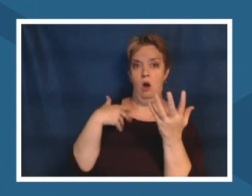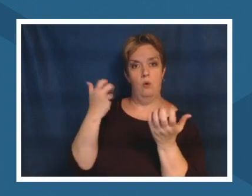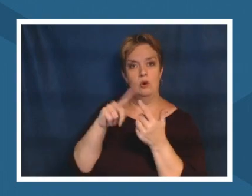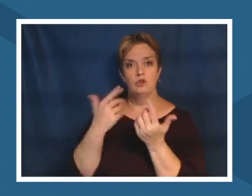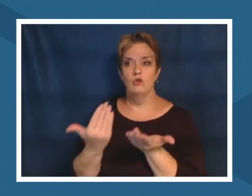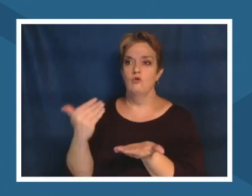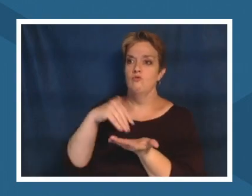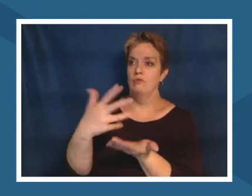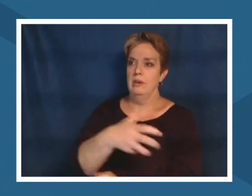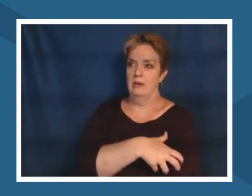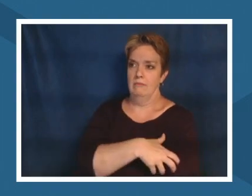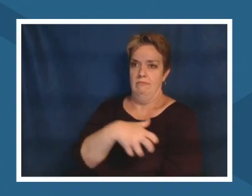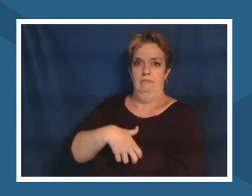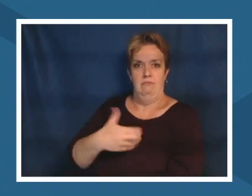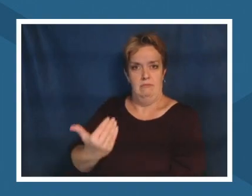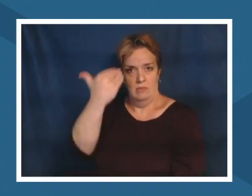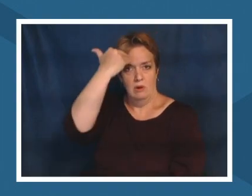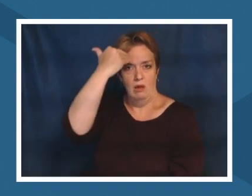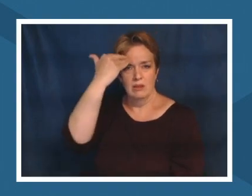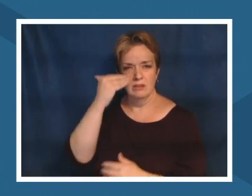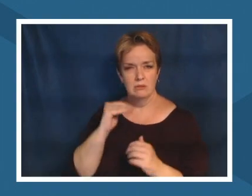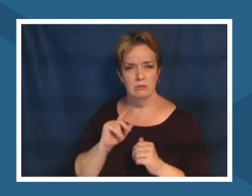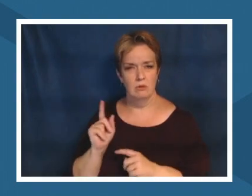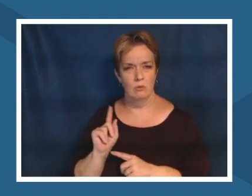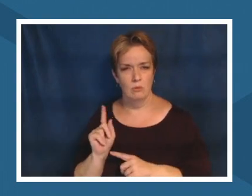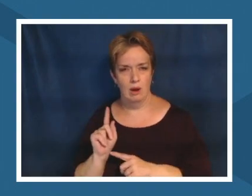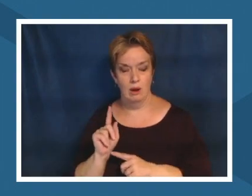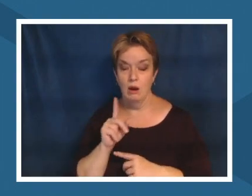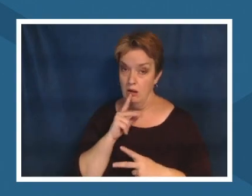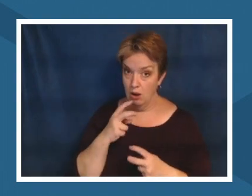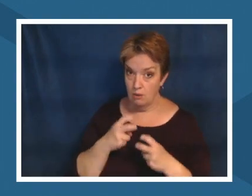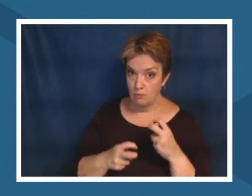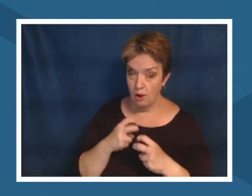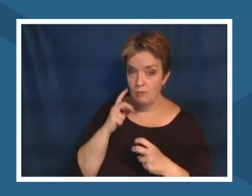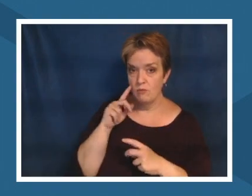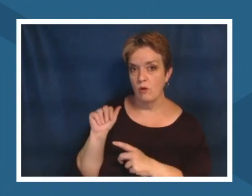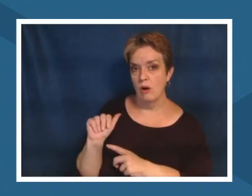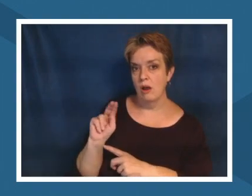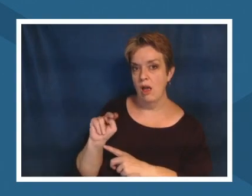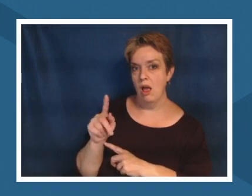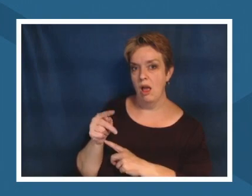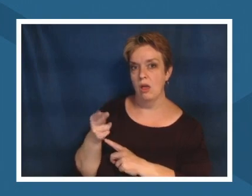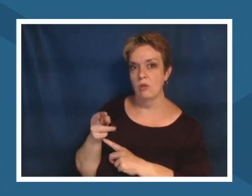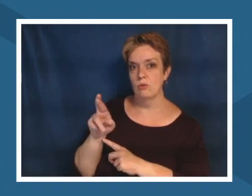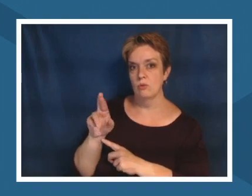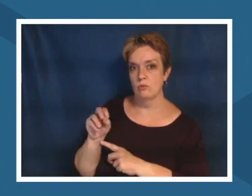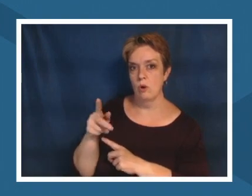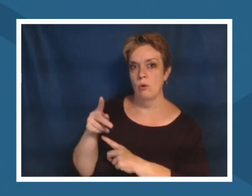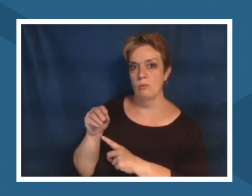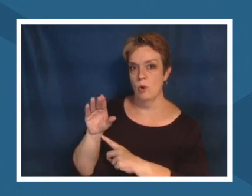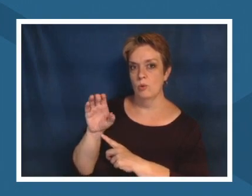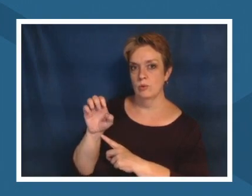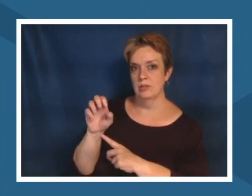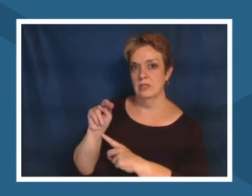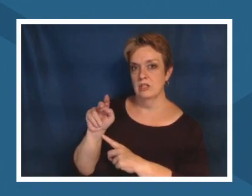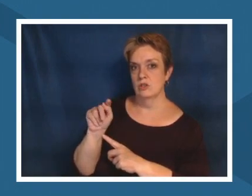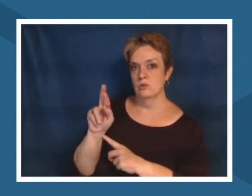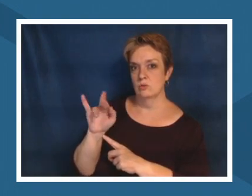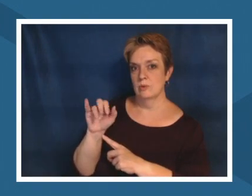there's a big problem with anthropocentrism within